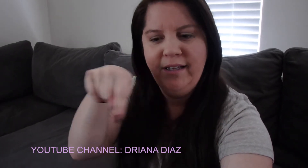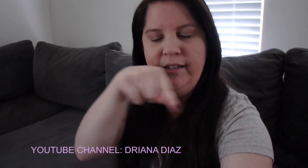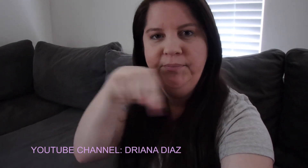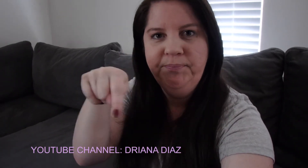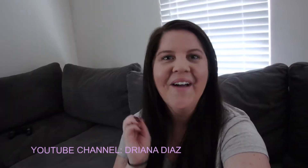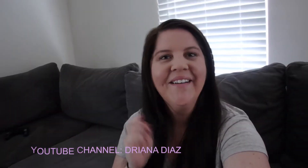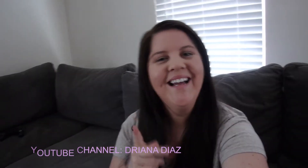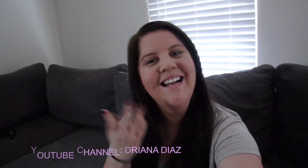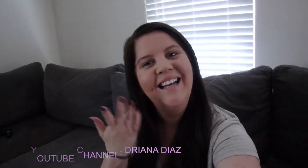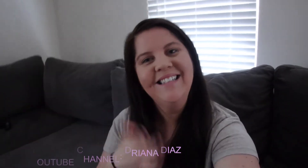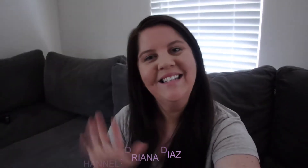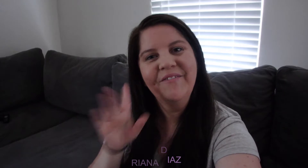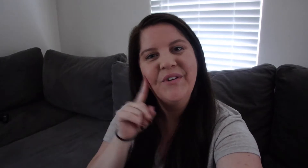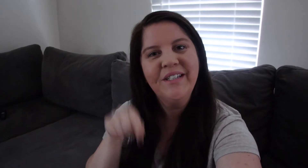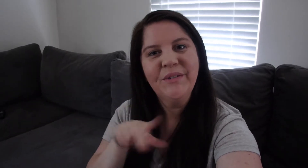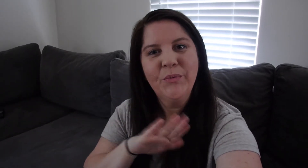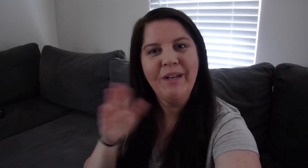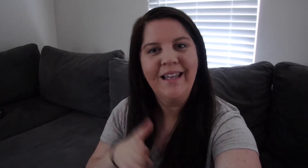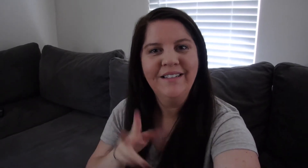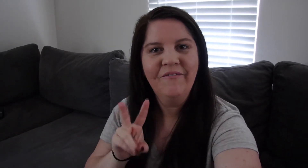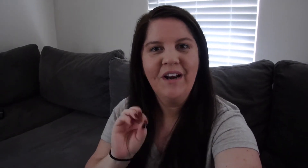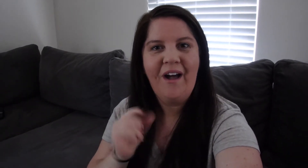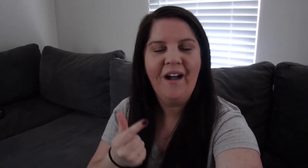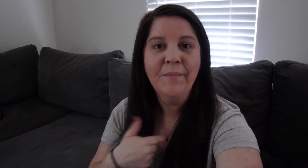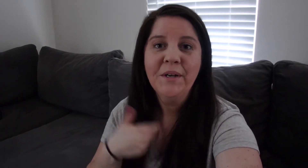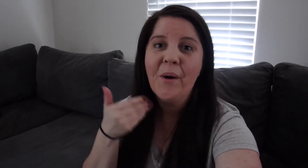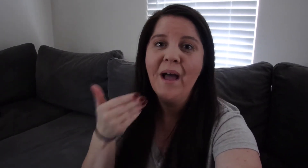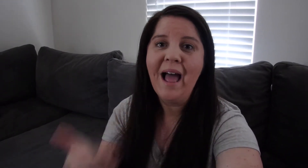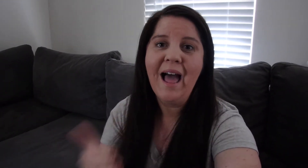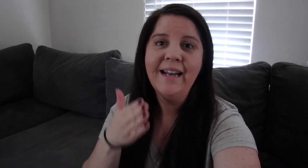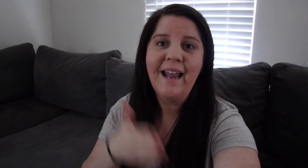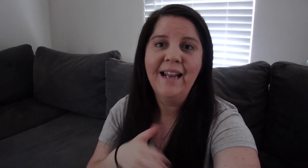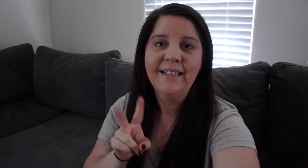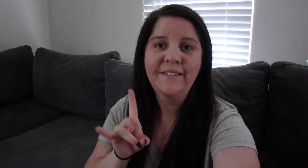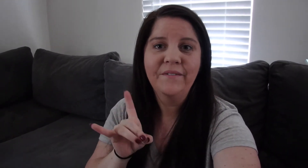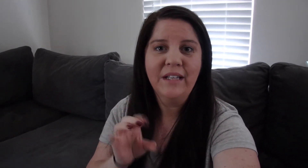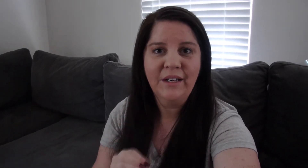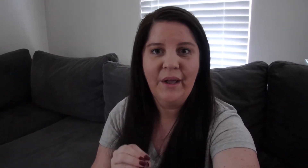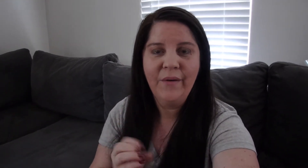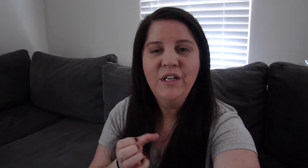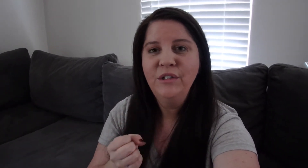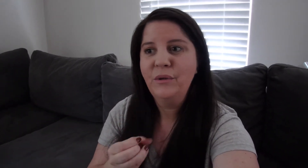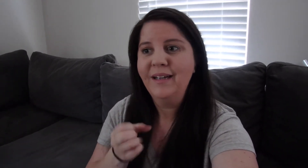Okay that's it for this weekend's vlog I'm gonna go ahead end this video